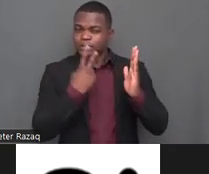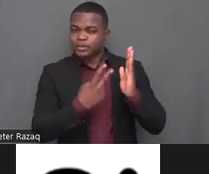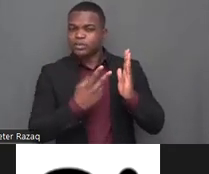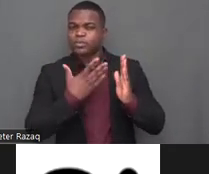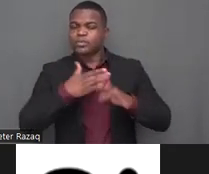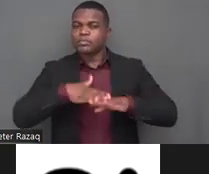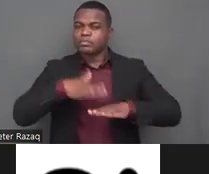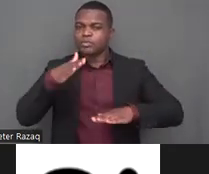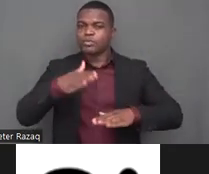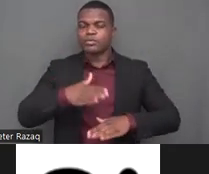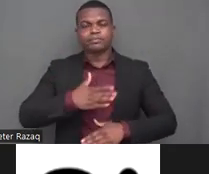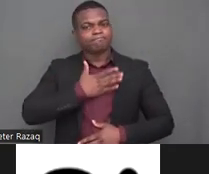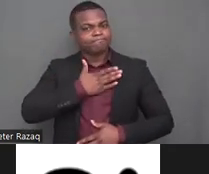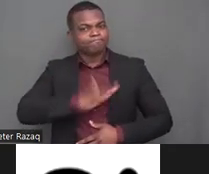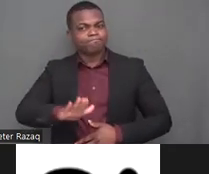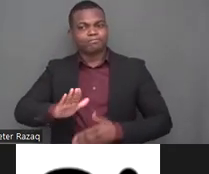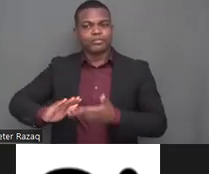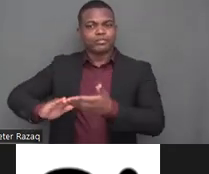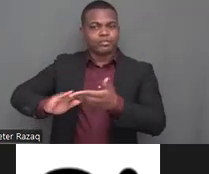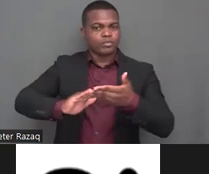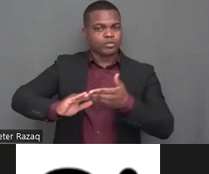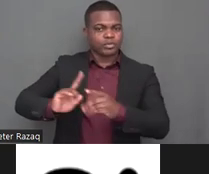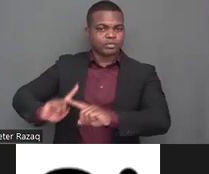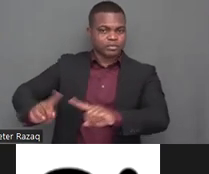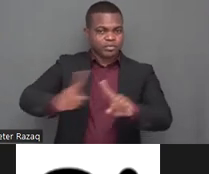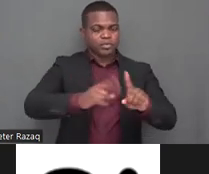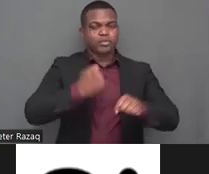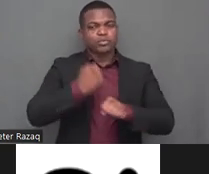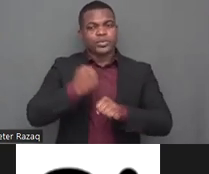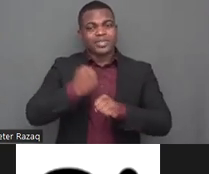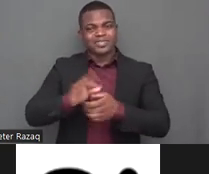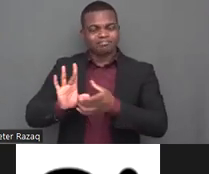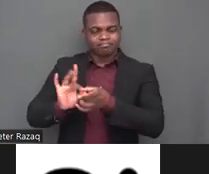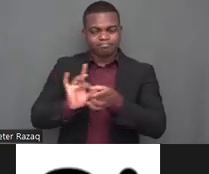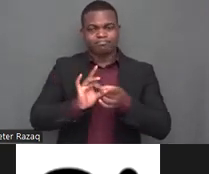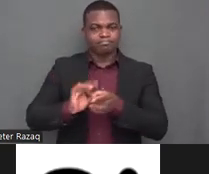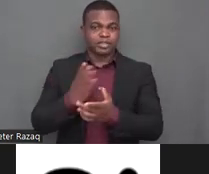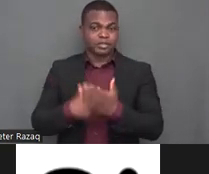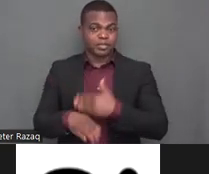to really learn how to reframe on own practices and how to support persons with disabilities